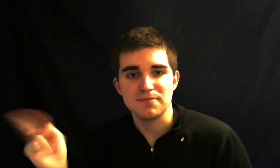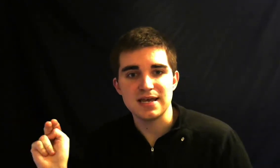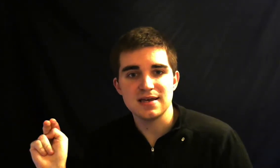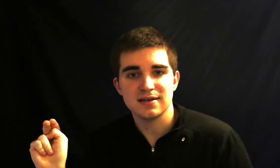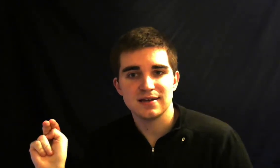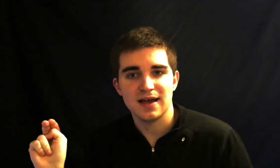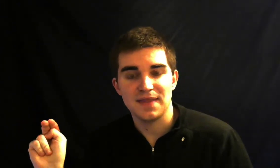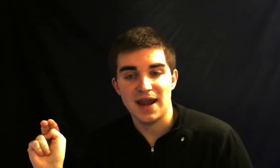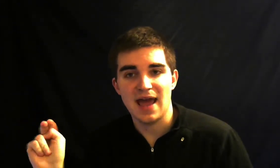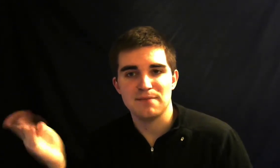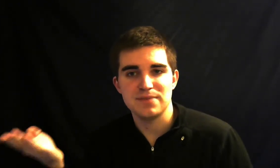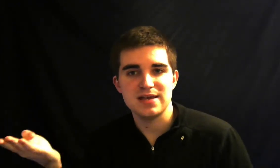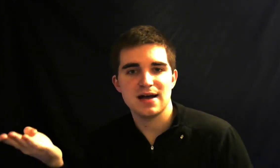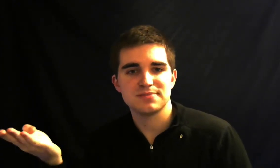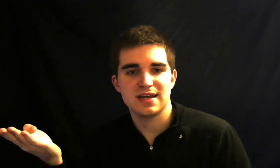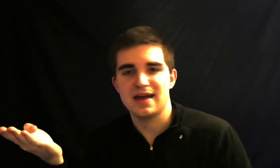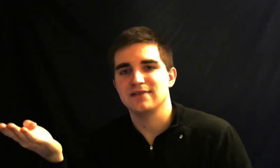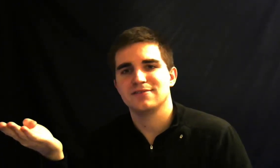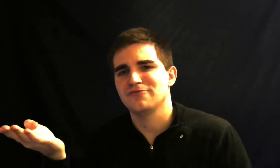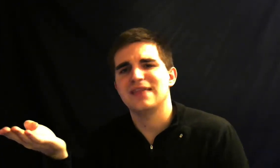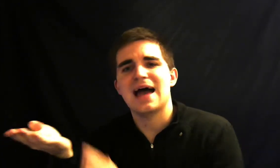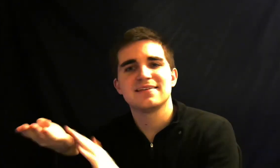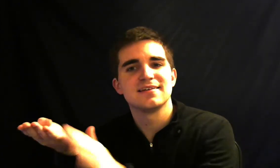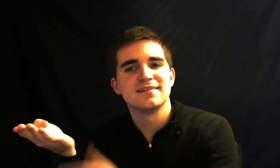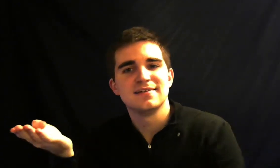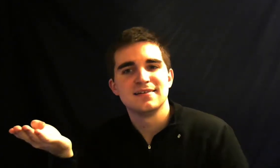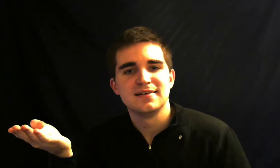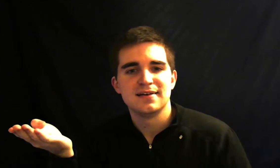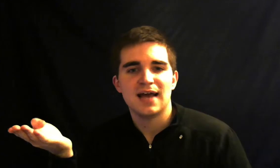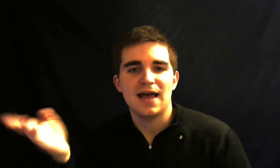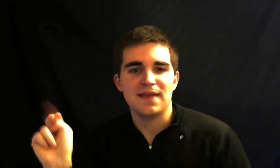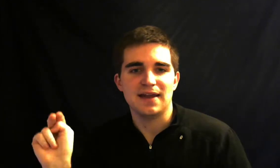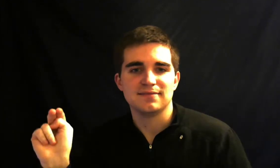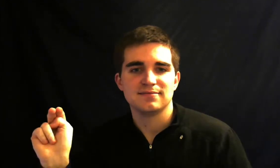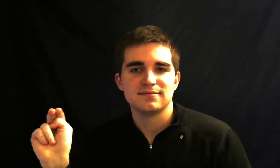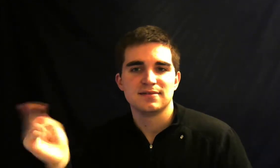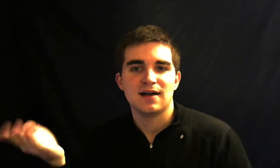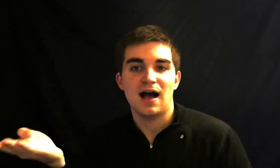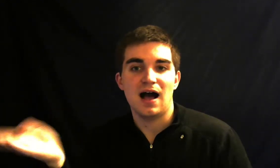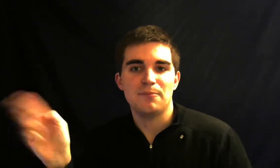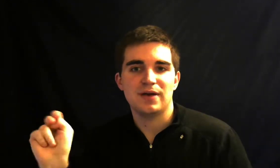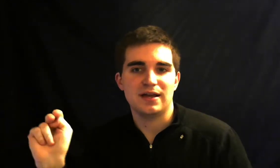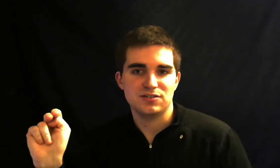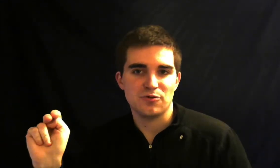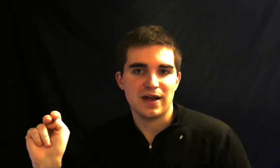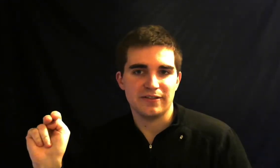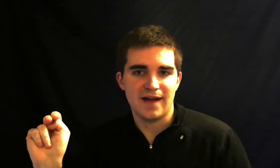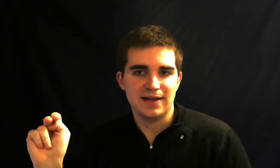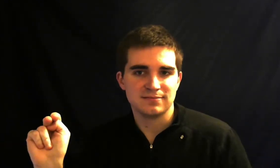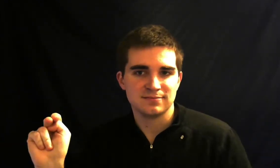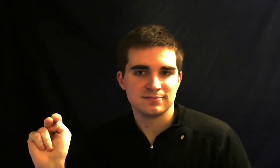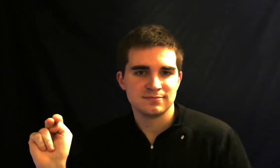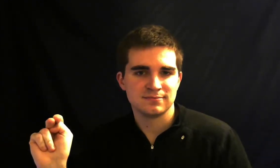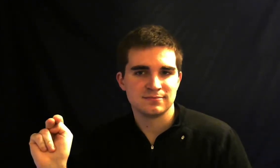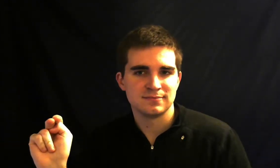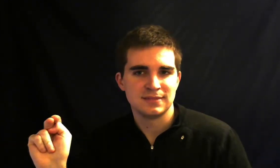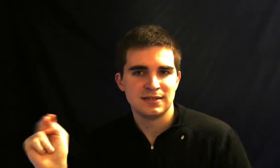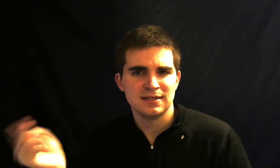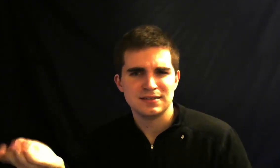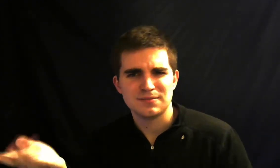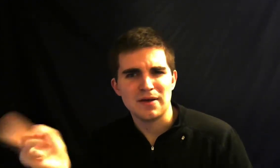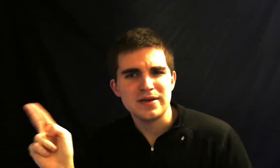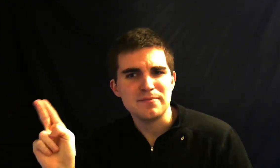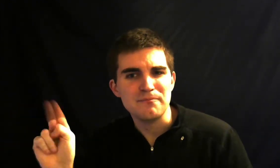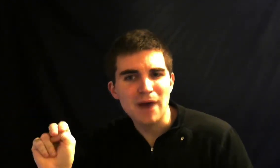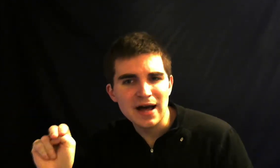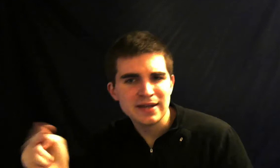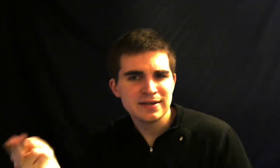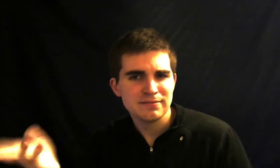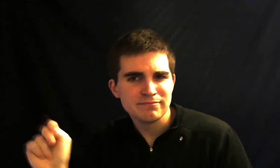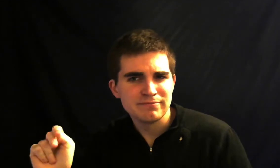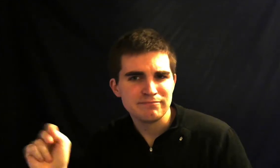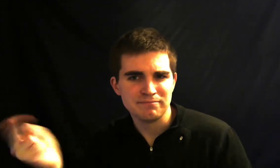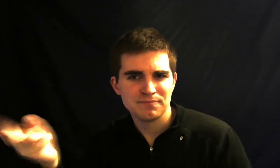and then N B upside down or flat and then up and to a regular n maybe bun but